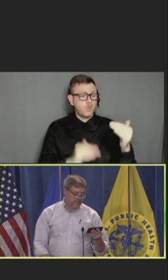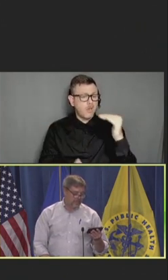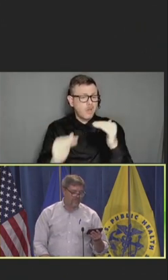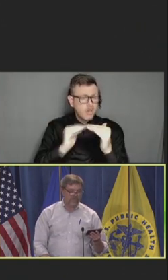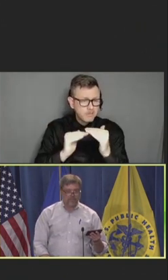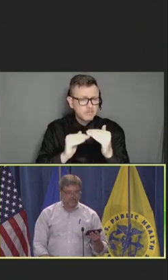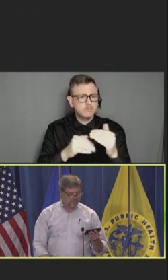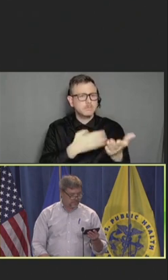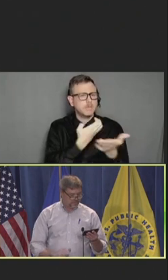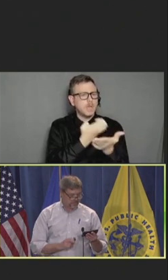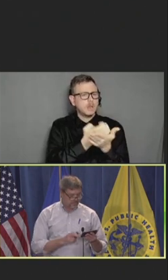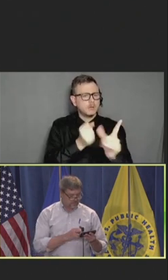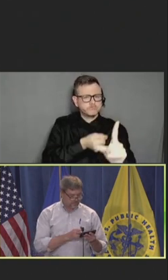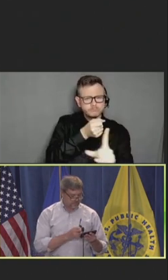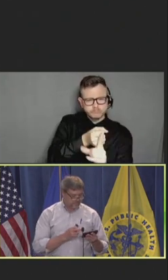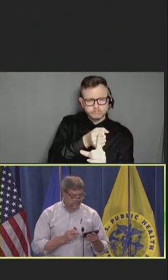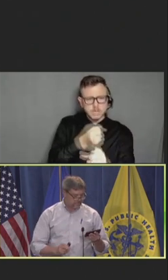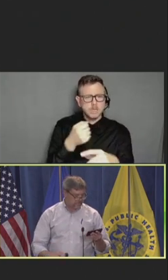the development of this approach.